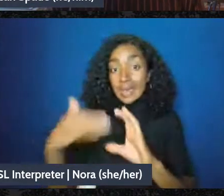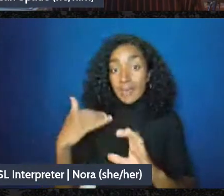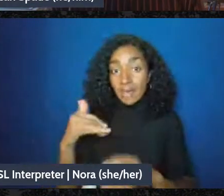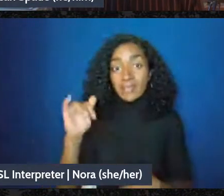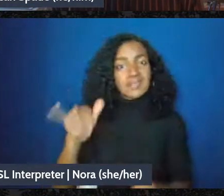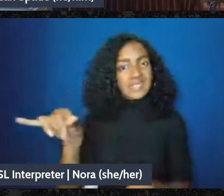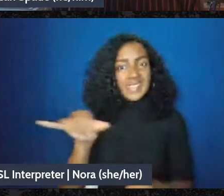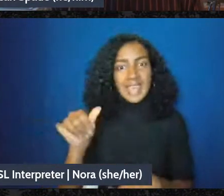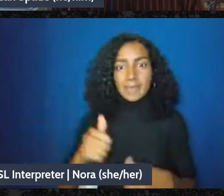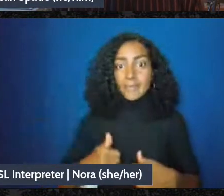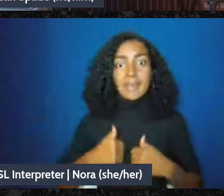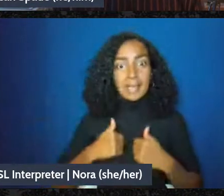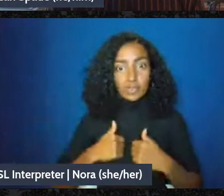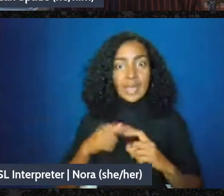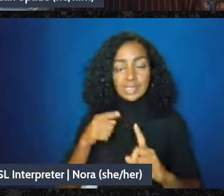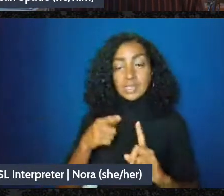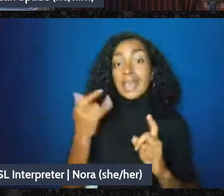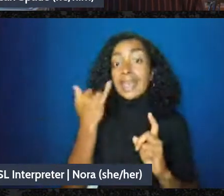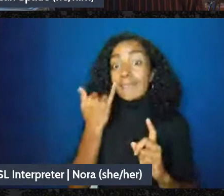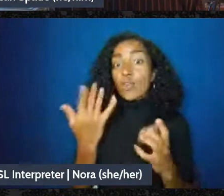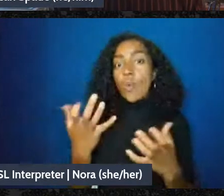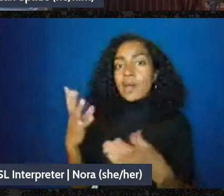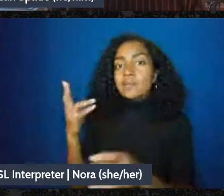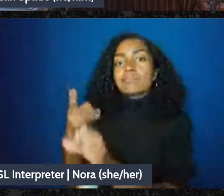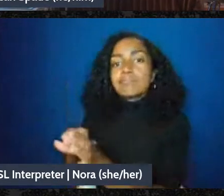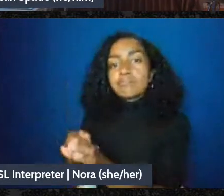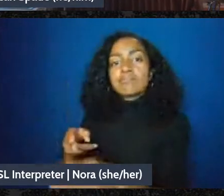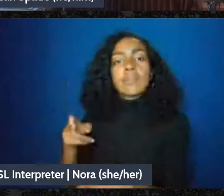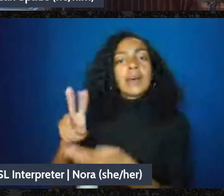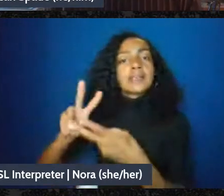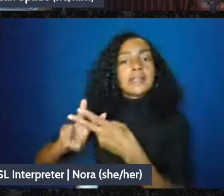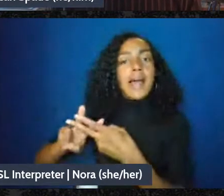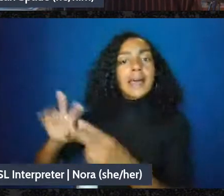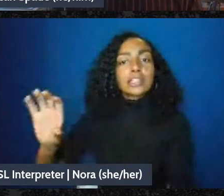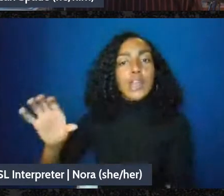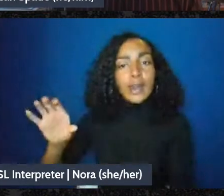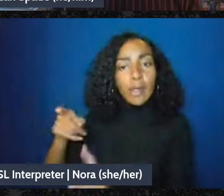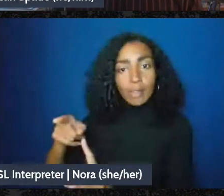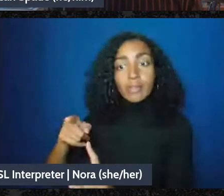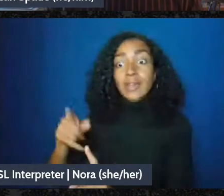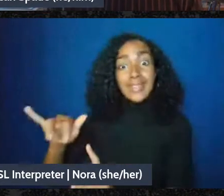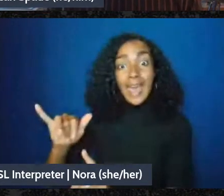channel where conversations like this have already been happening for the last year and where we can